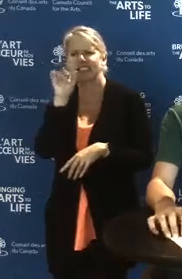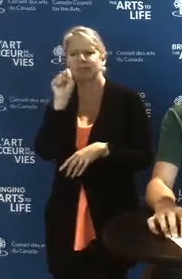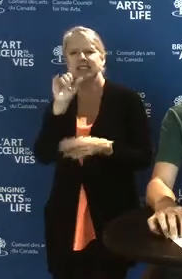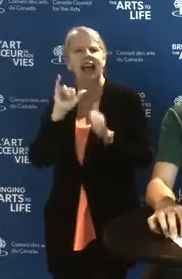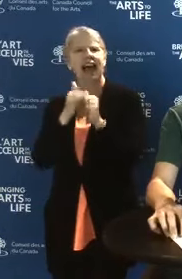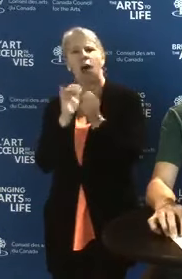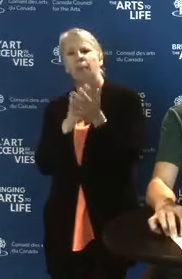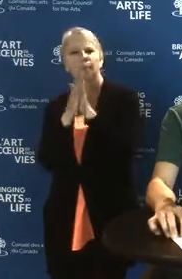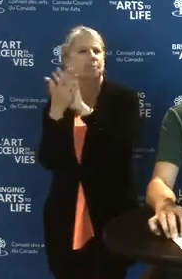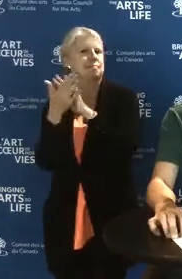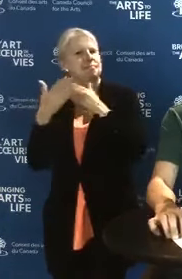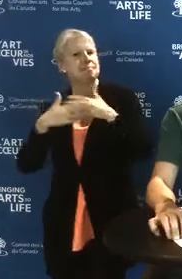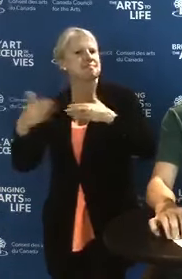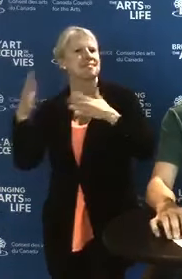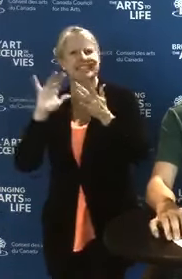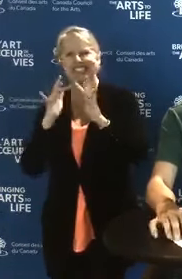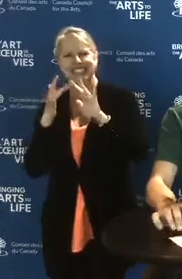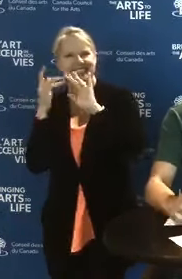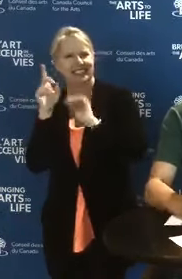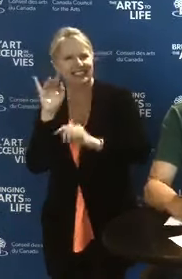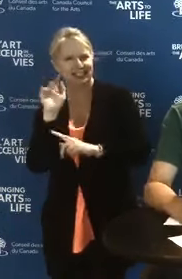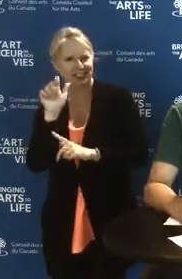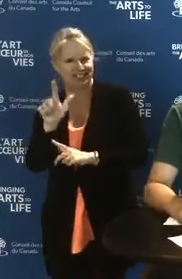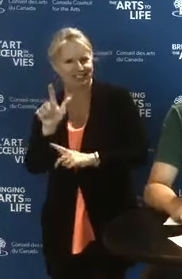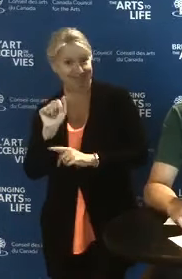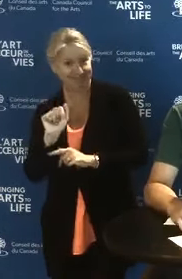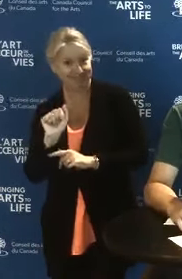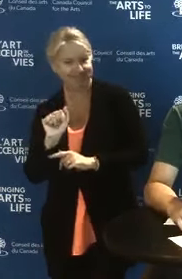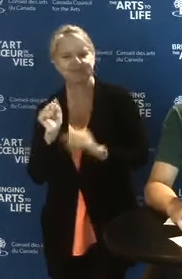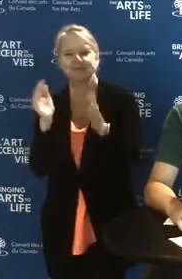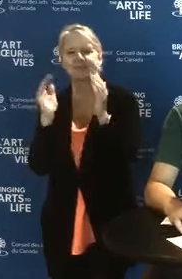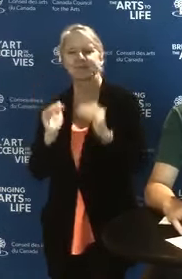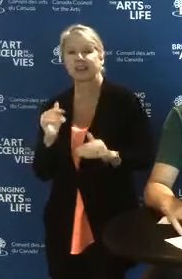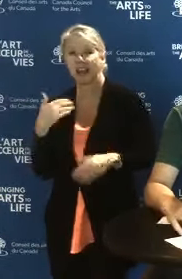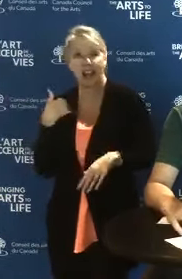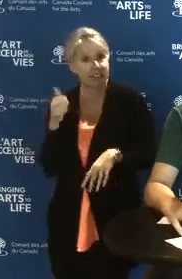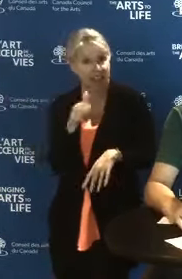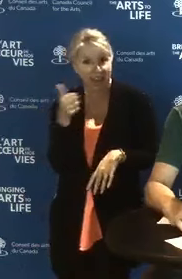Is there anything that we want to make sure everybody remembers before we wrap this up?